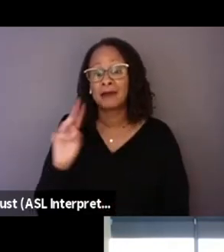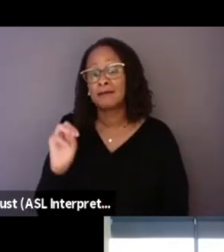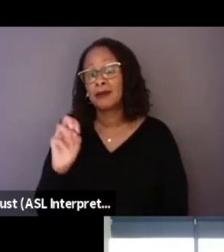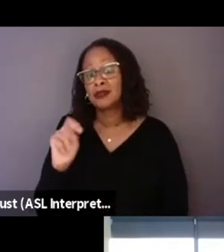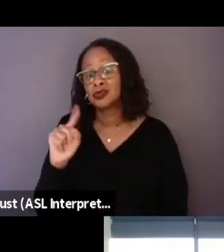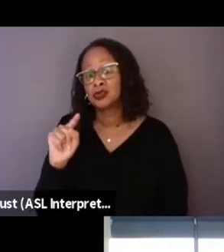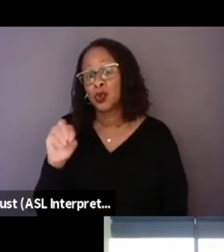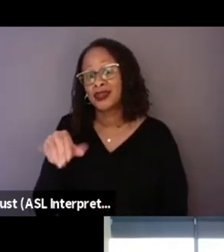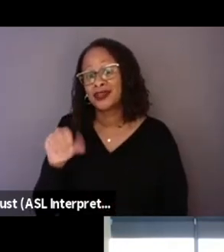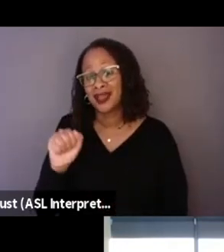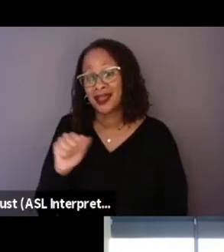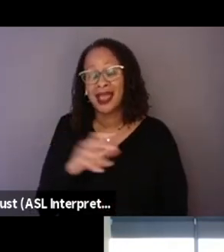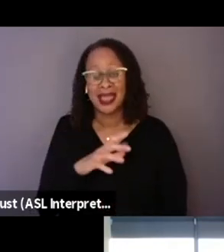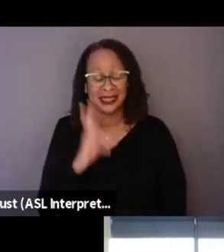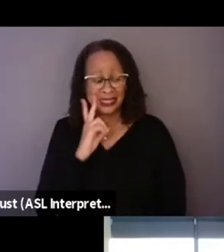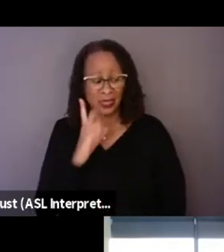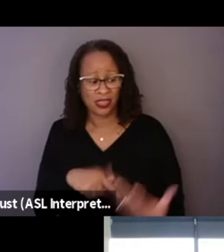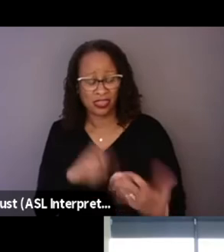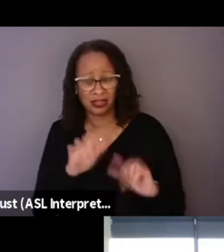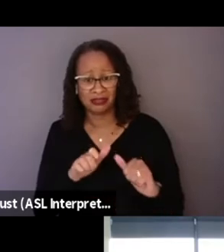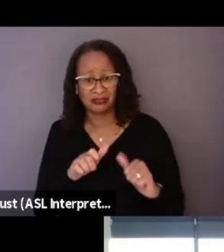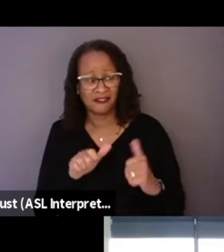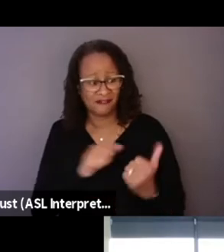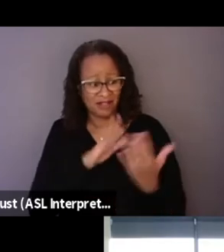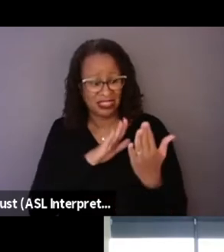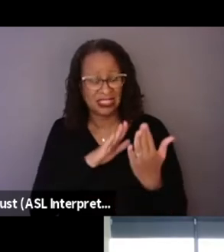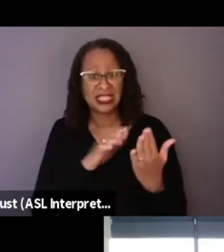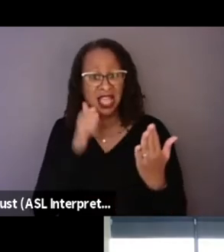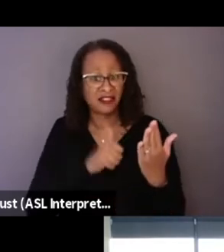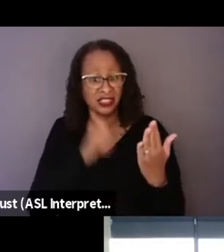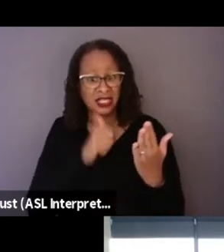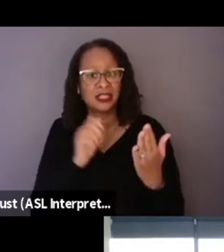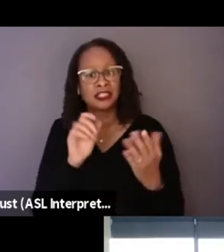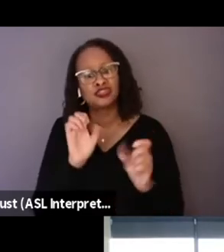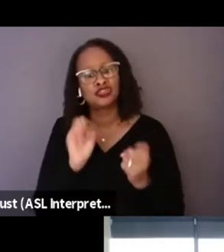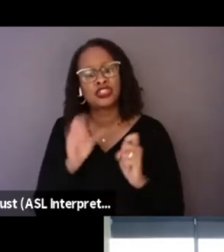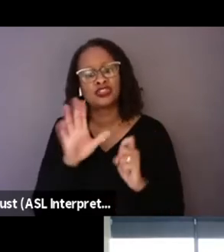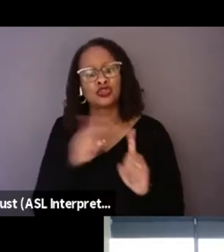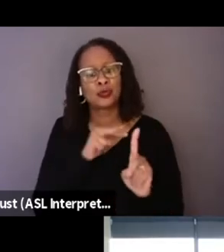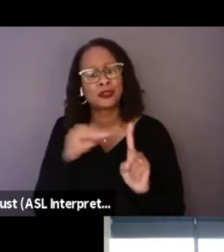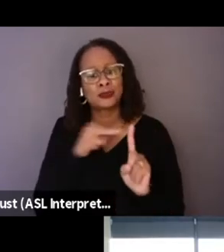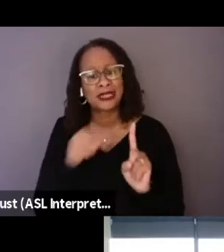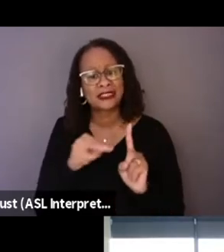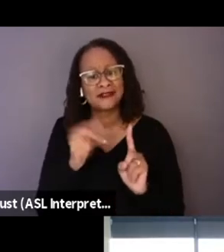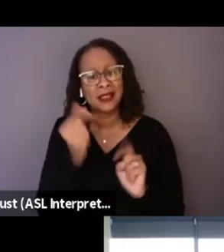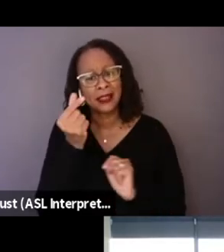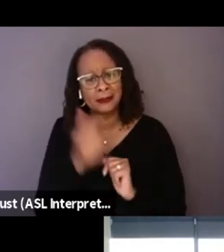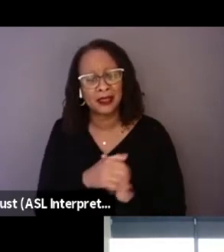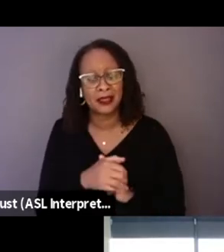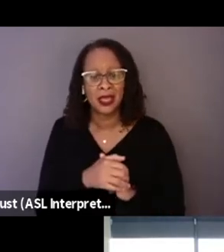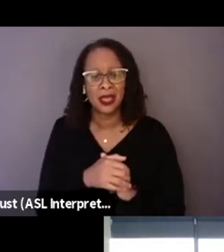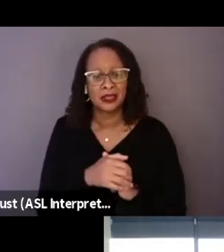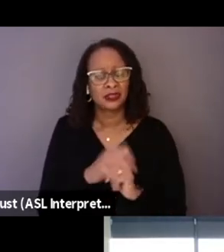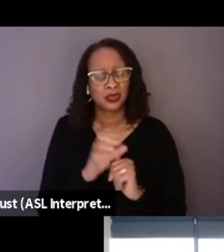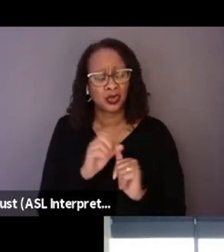I think changes your perspective a little bit, you know. At least it makes you shift and look twice and think.